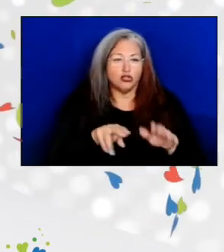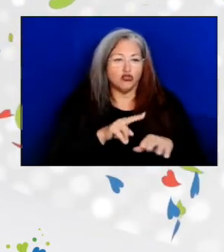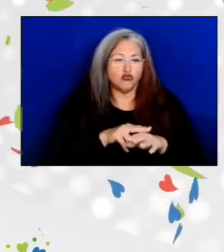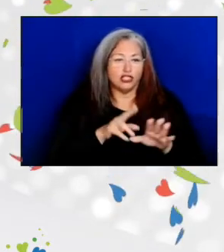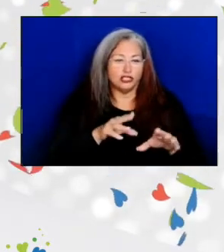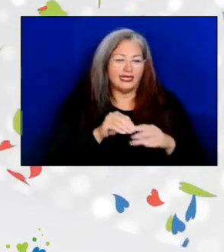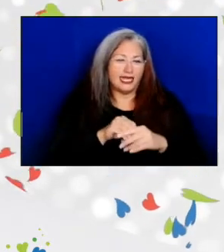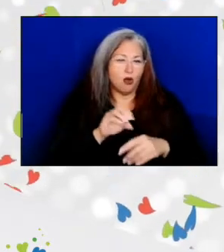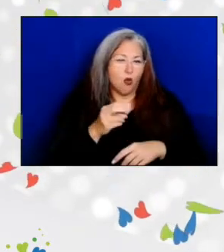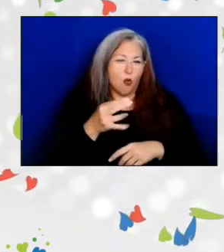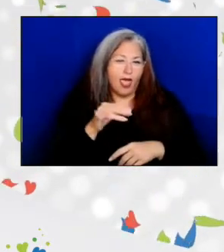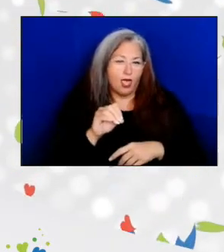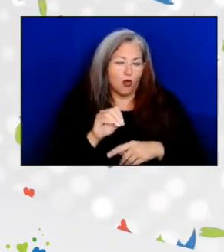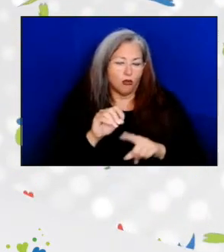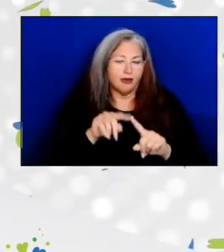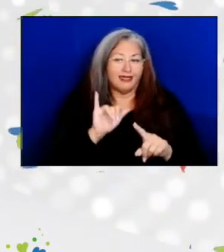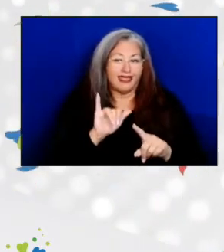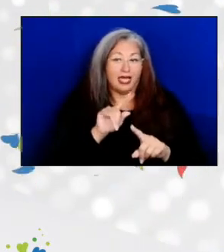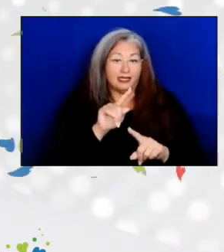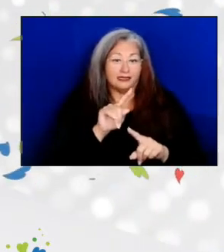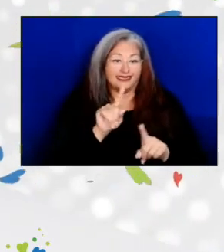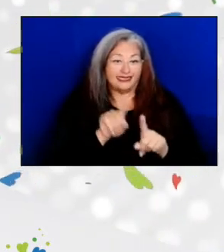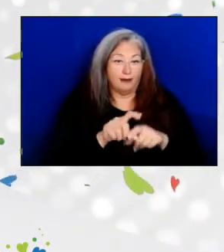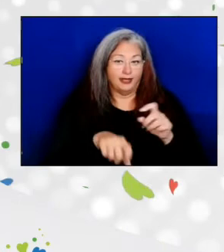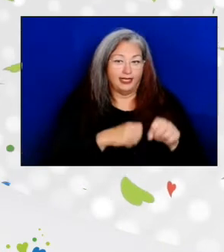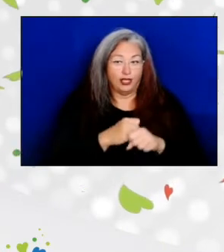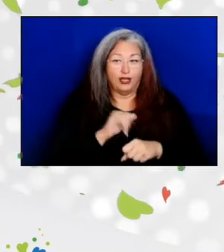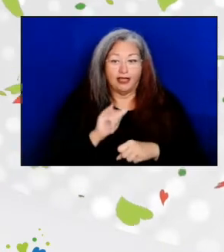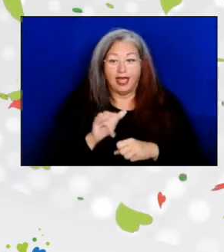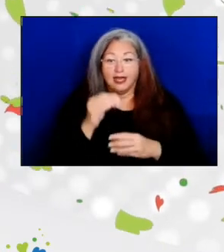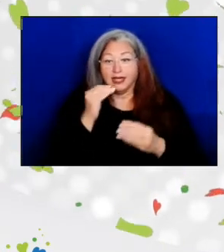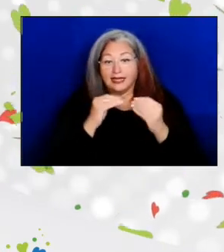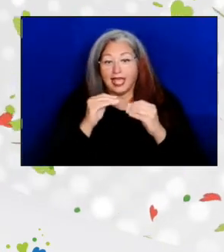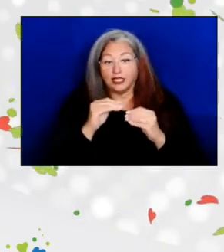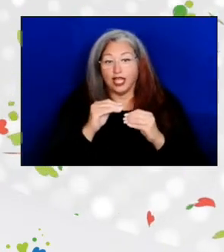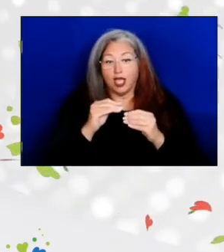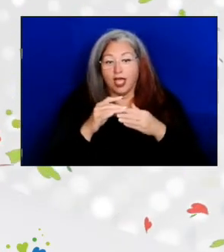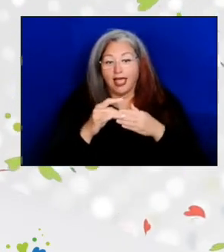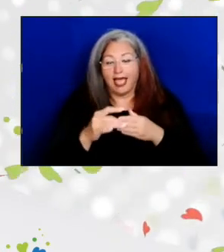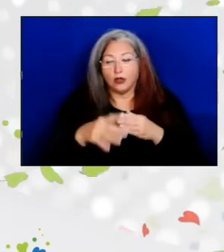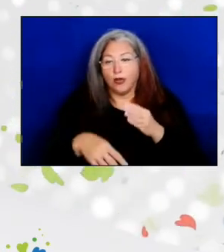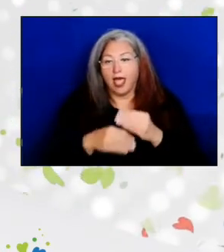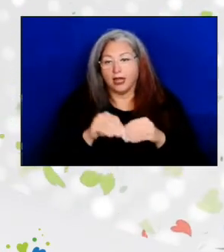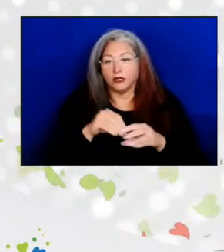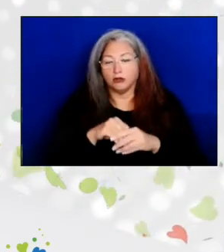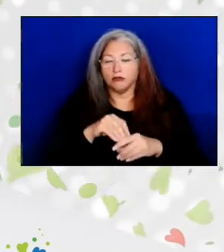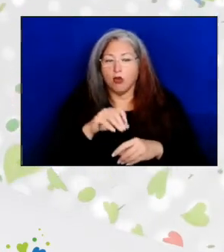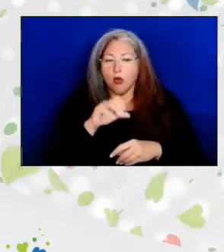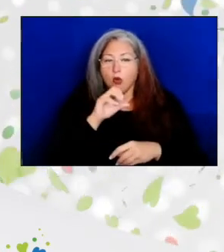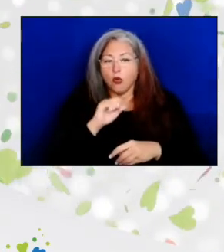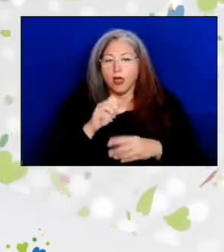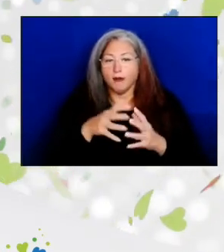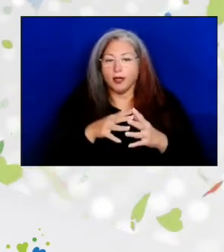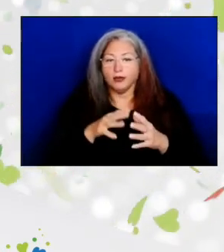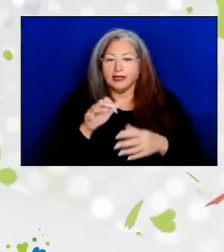That was also the year that the Dietary Guidelines were added to the Older Americans Act, allowing for the first time